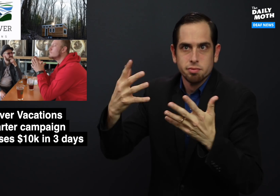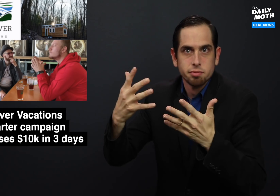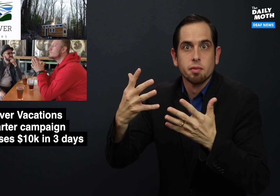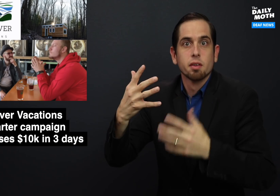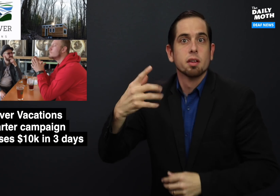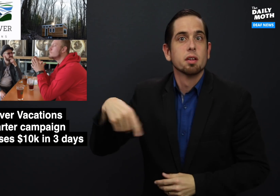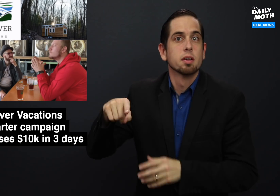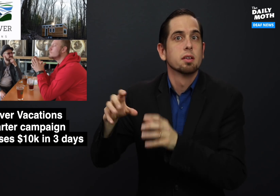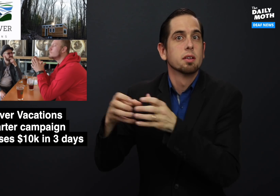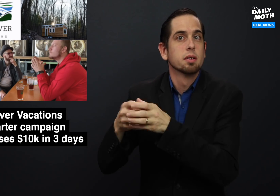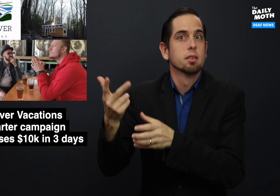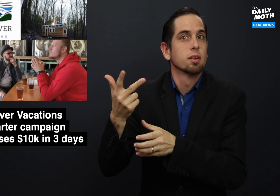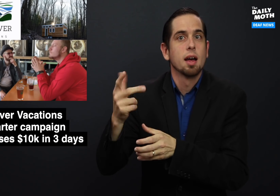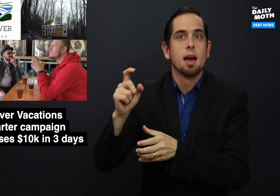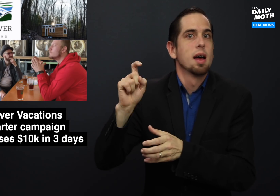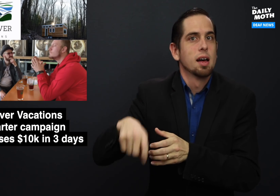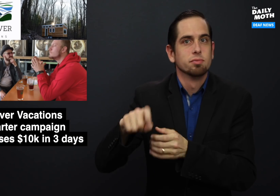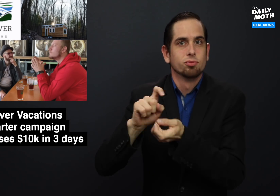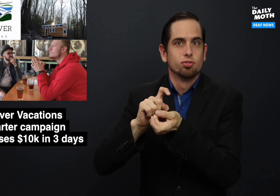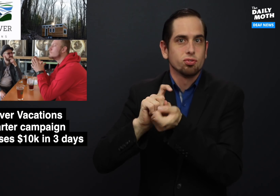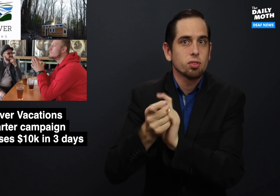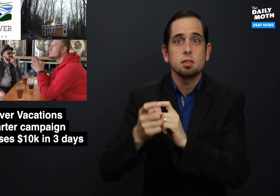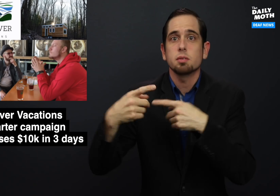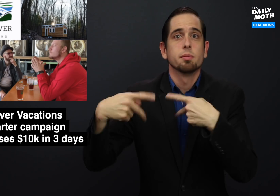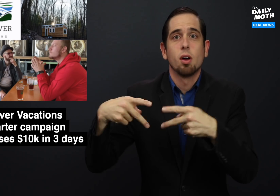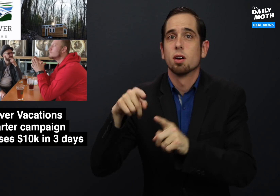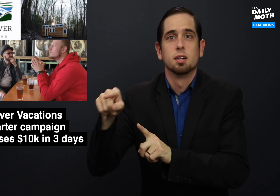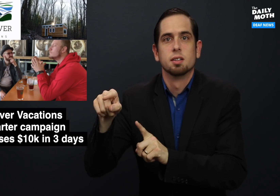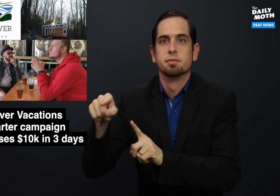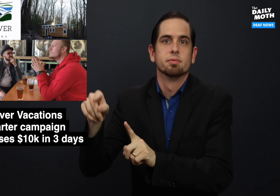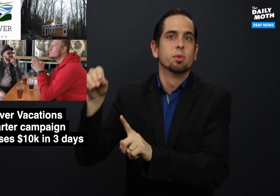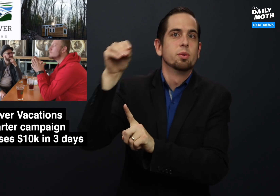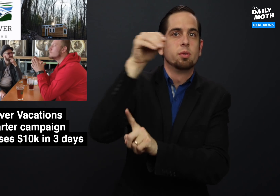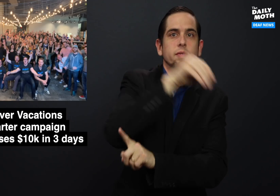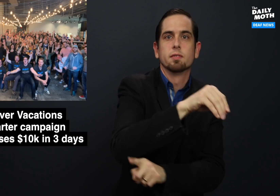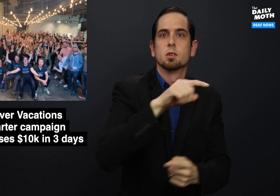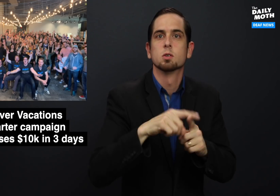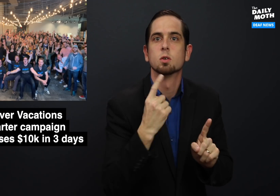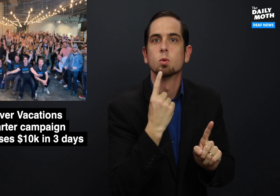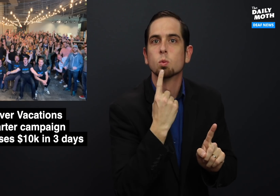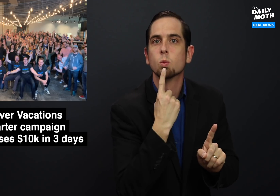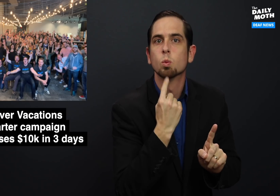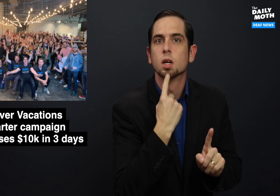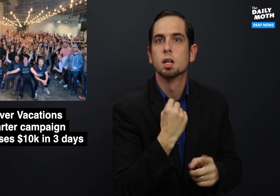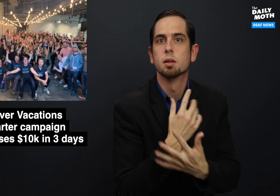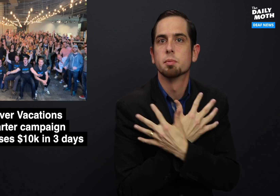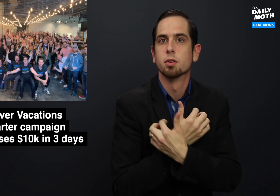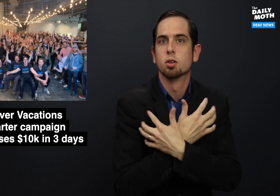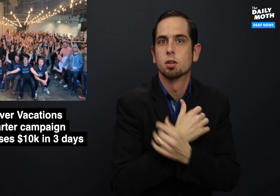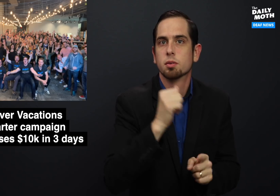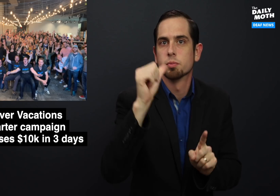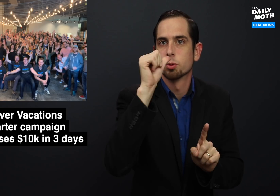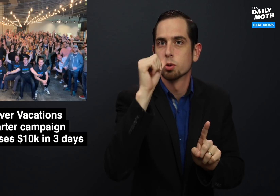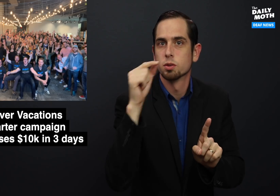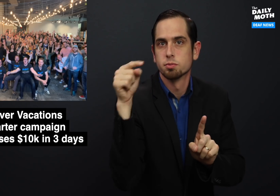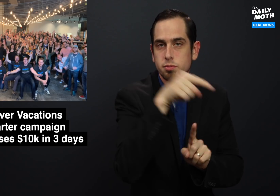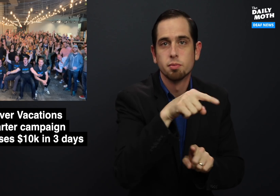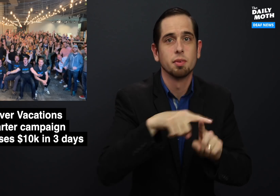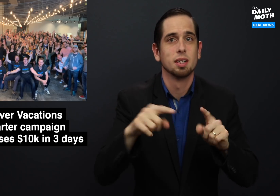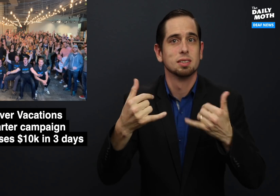They had to change their party to Red Bear Brewing,